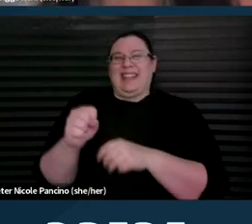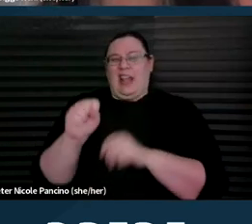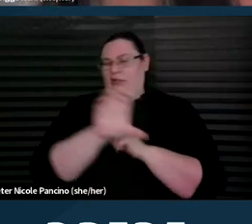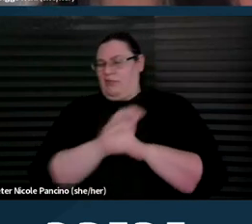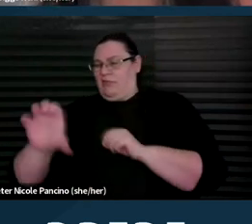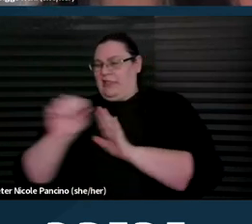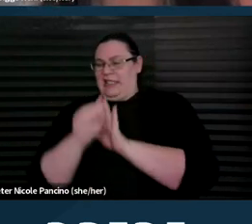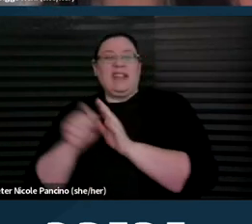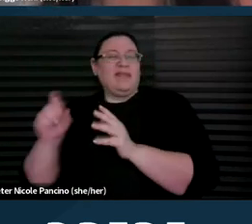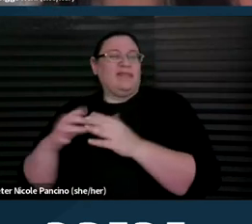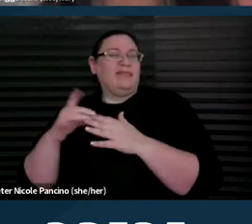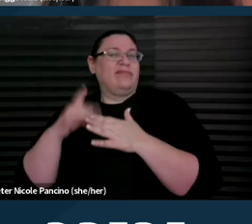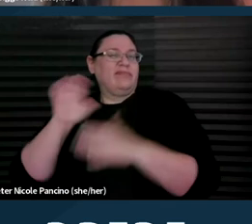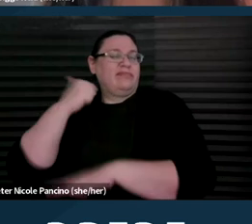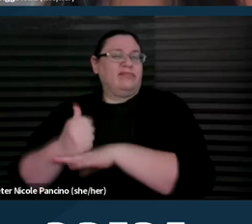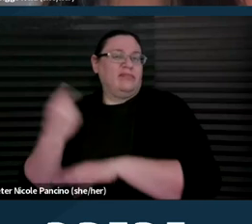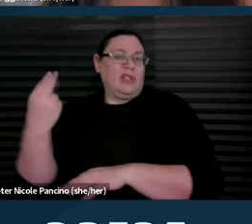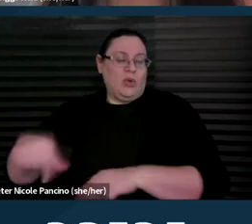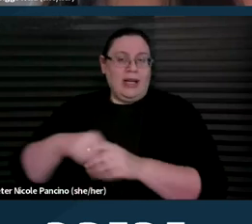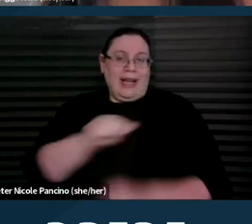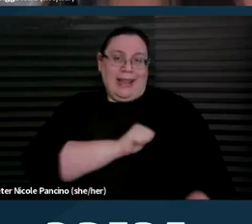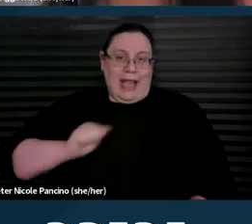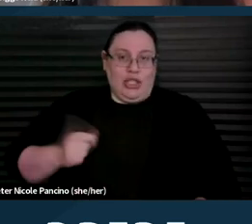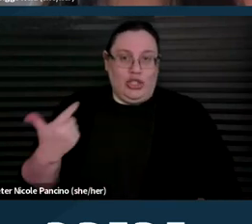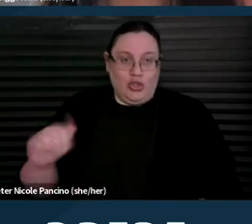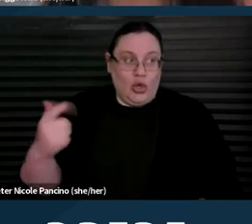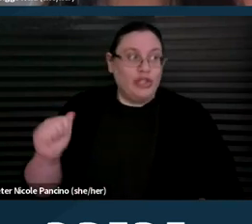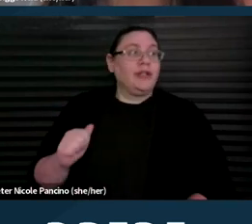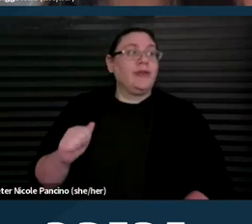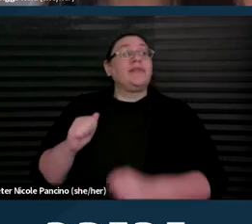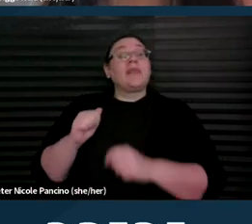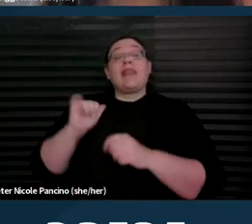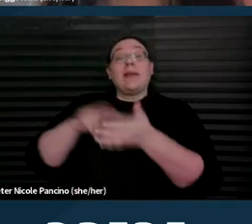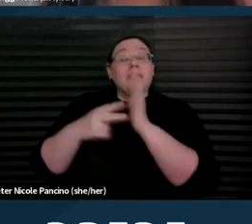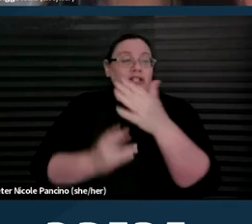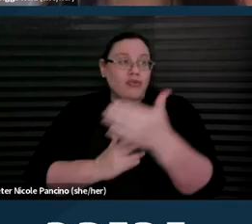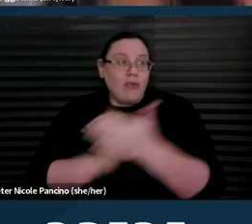Reproductive justice is defined as the human right to maintain personal bodily autonomy,